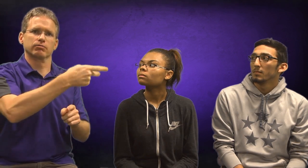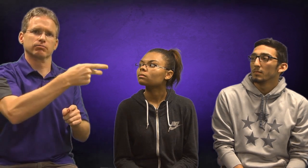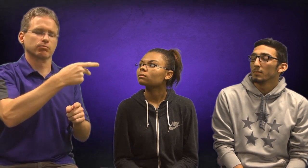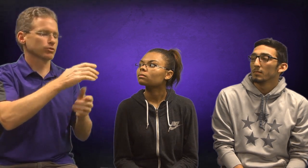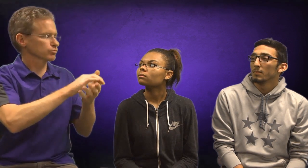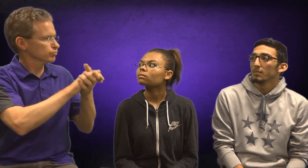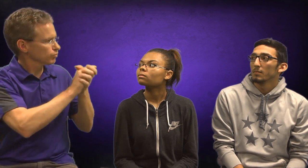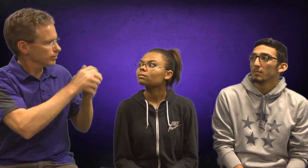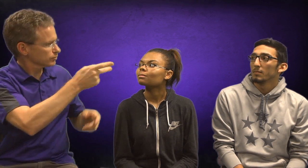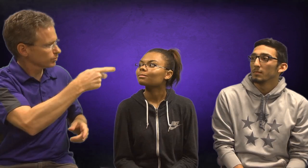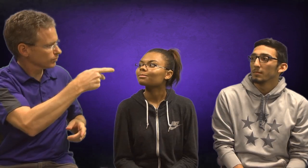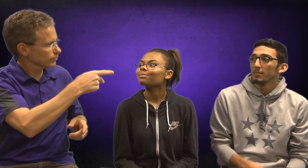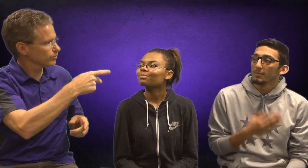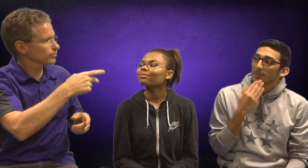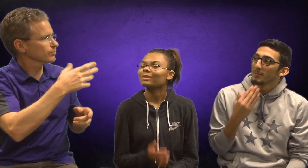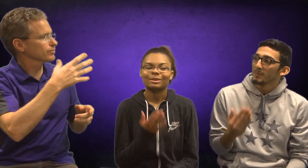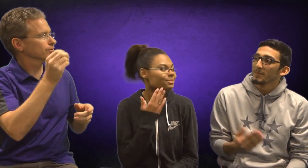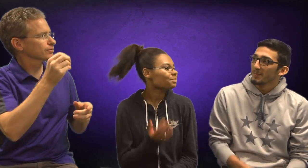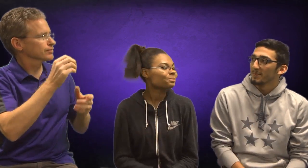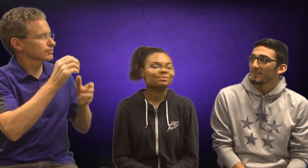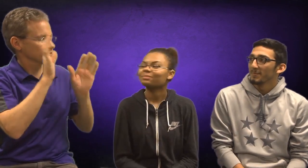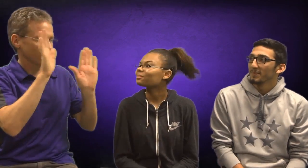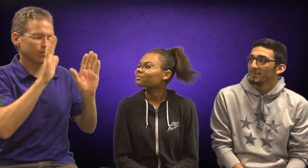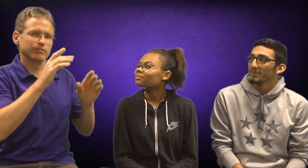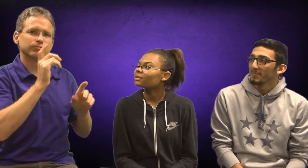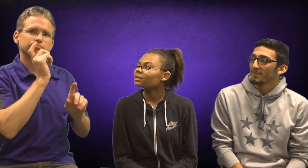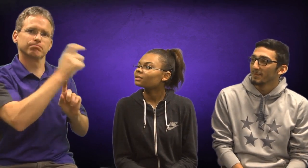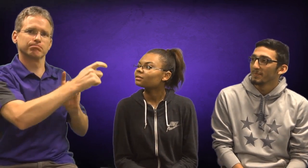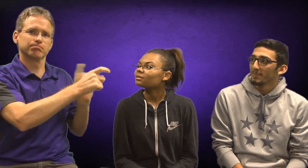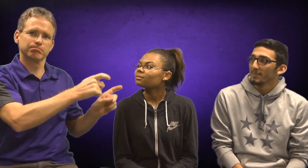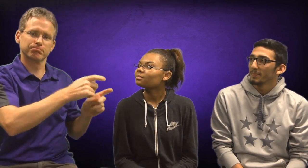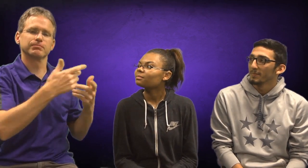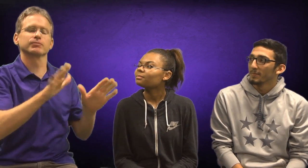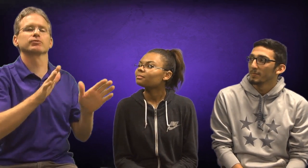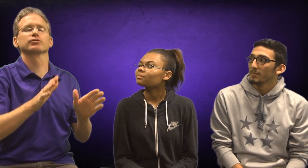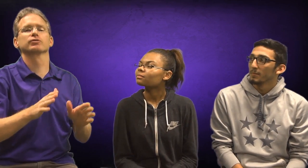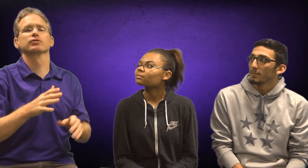So, congratulations! And they already got their awards.